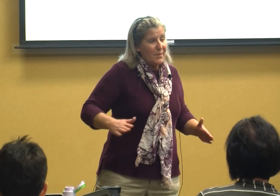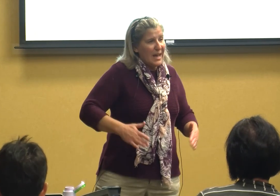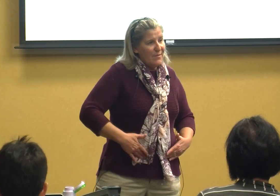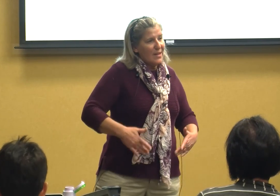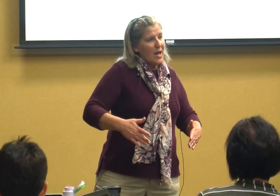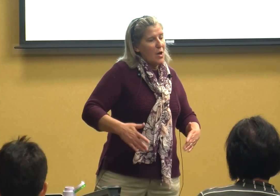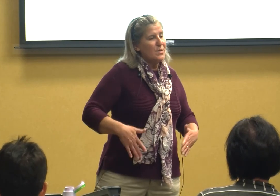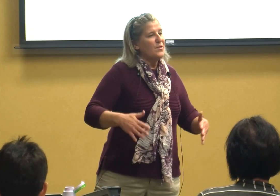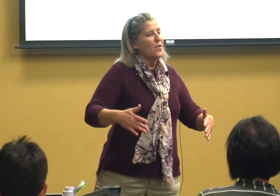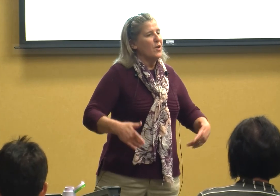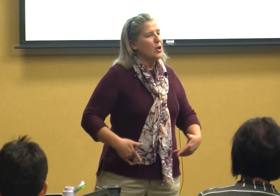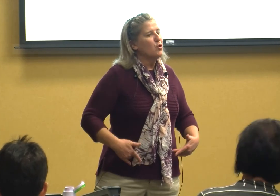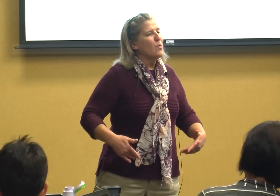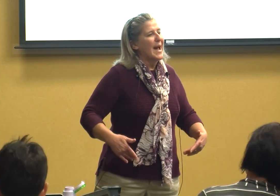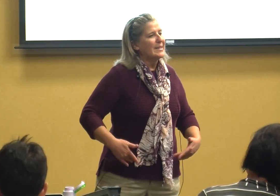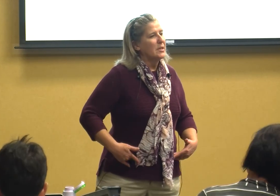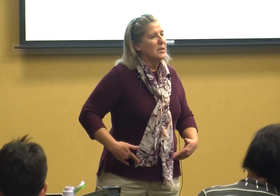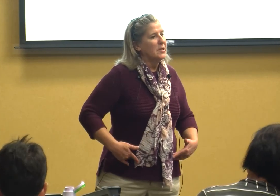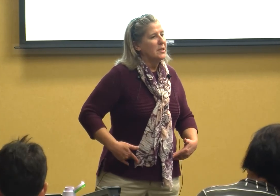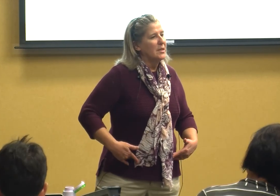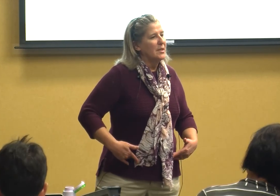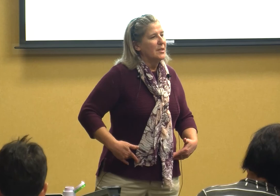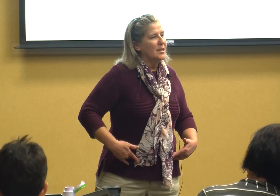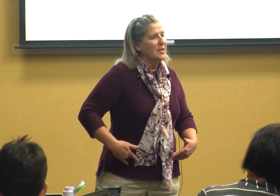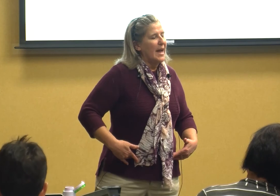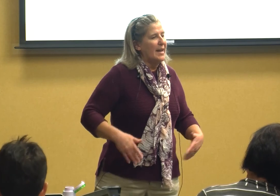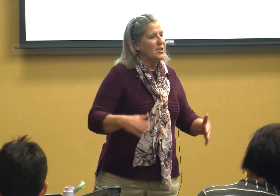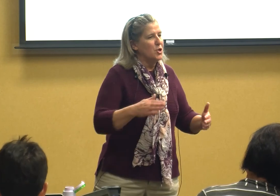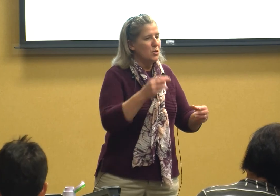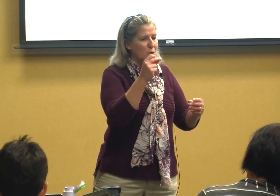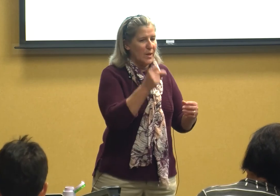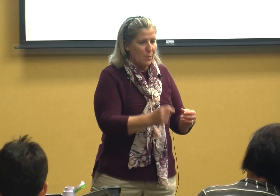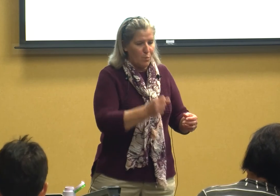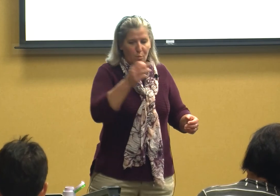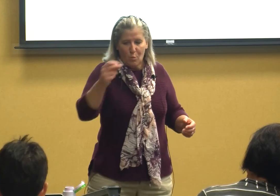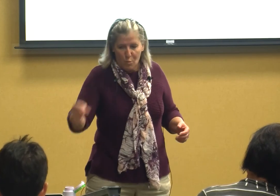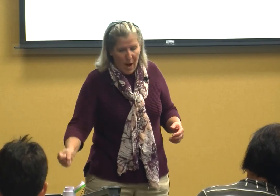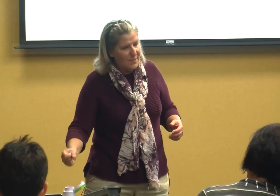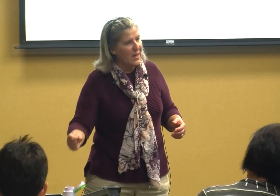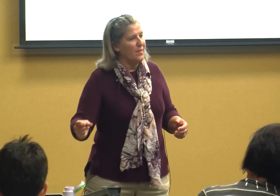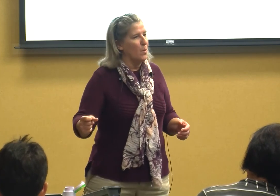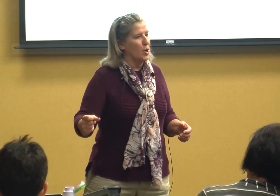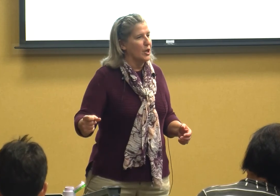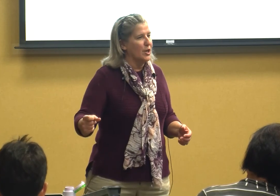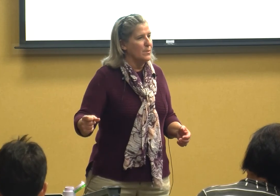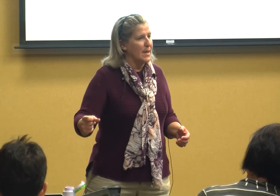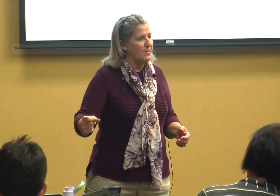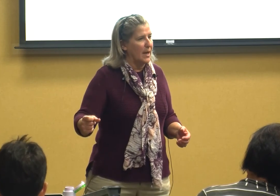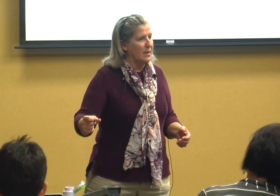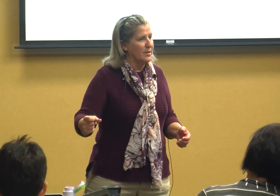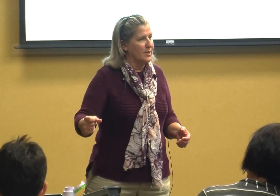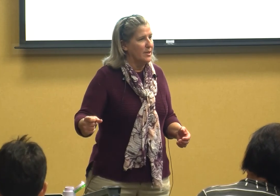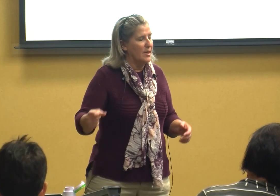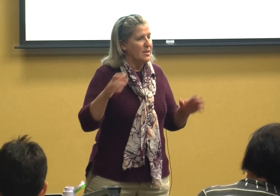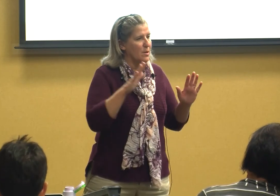giving those they're very direct and it's usually right then that we're going to do something so